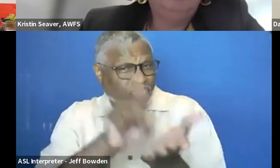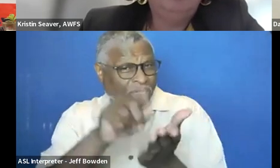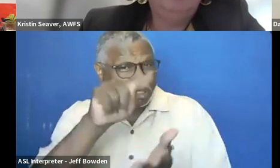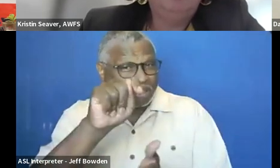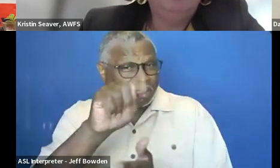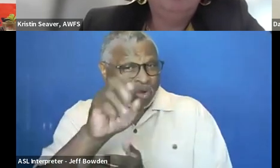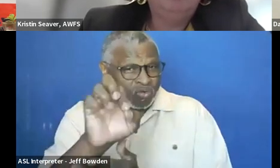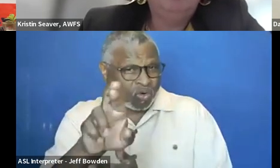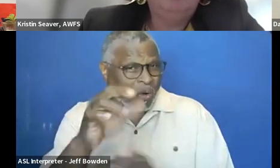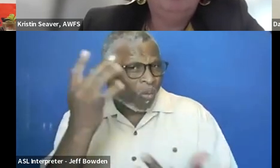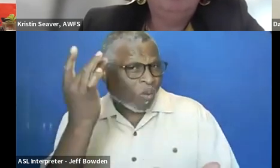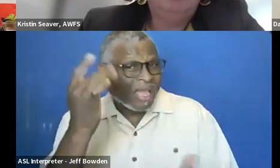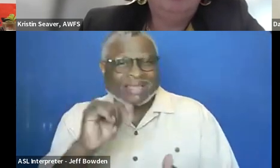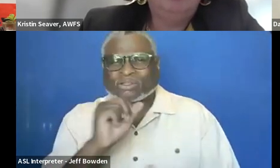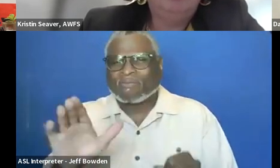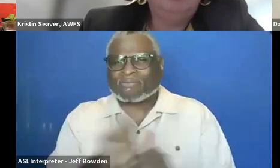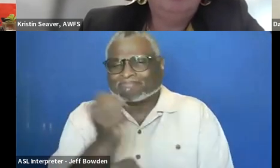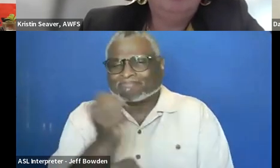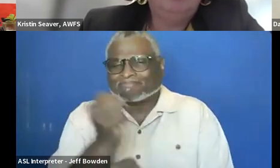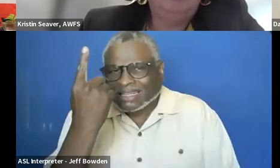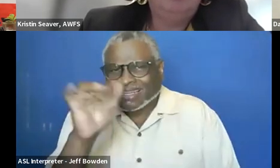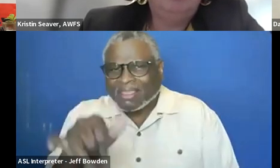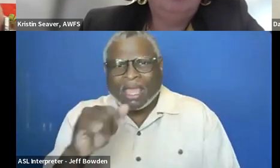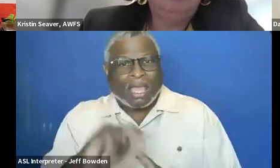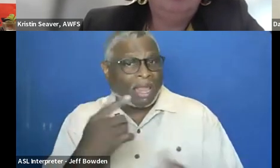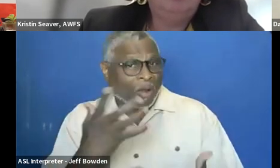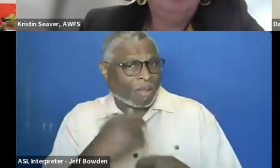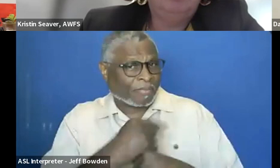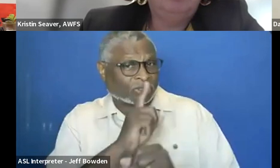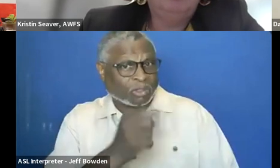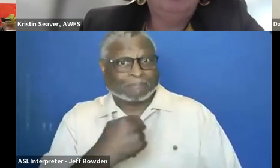because I don't fully understand it and I want to make sure I understand it and want